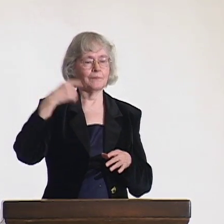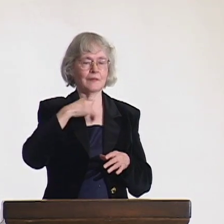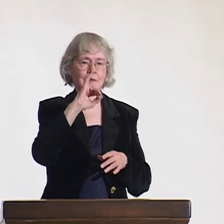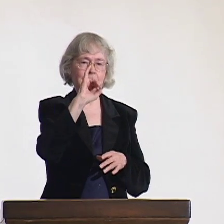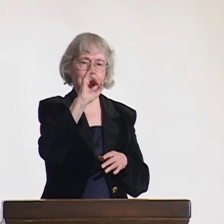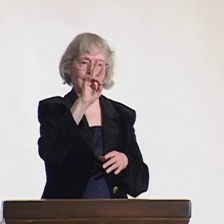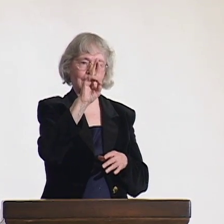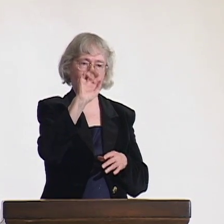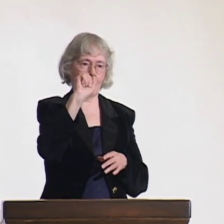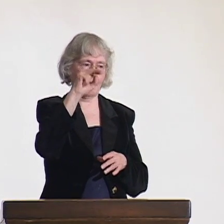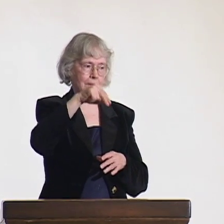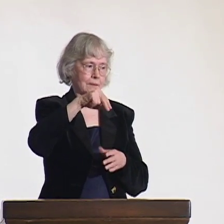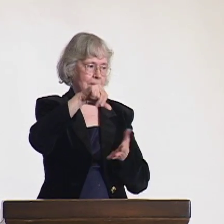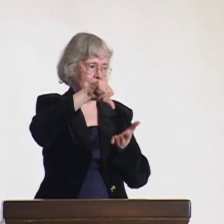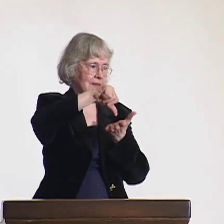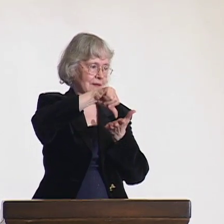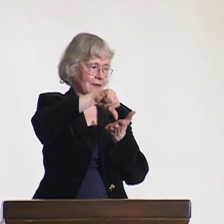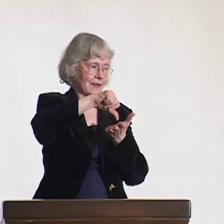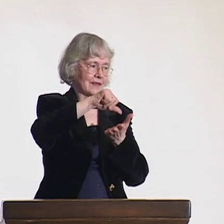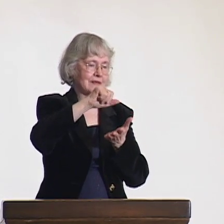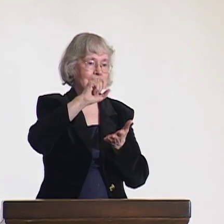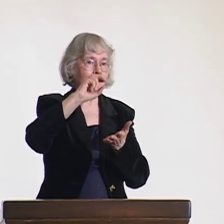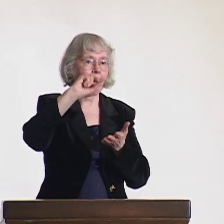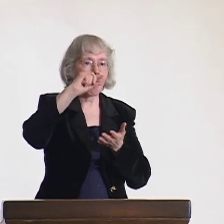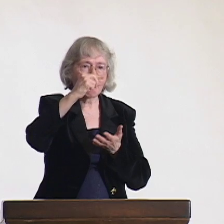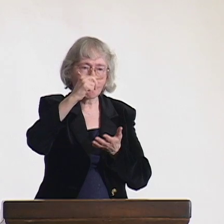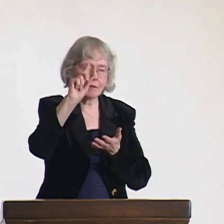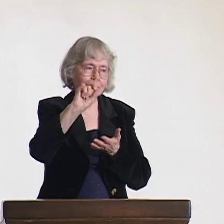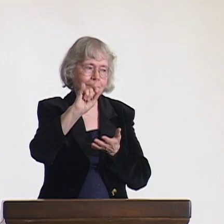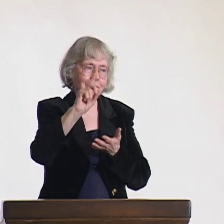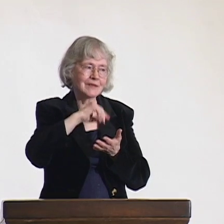At that time, I had not yet been to Iran.